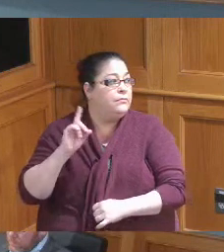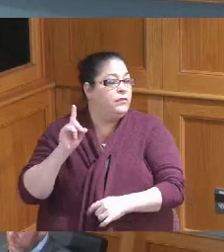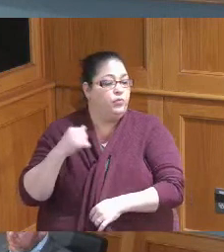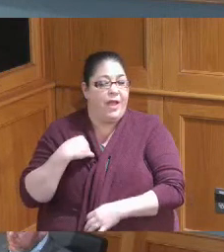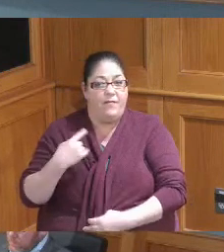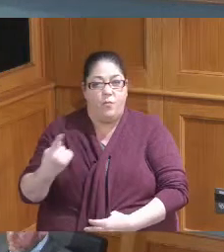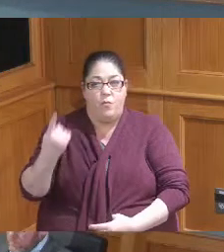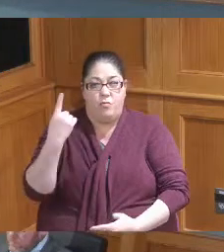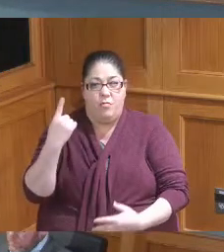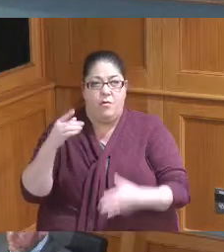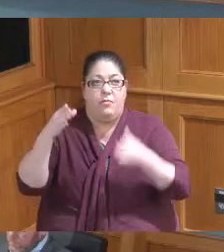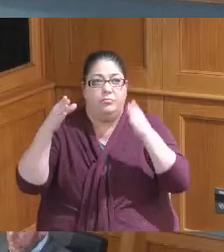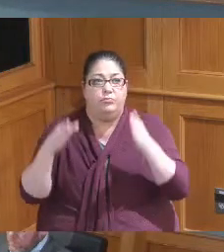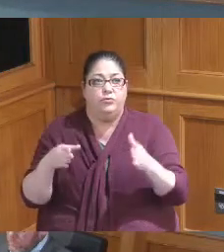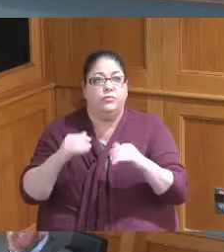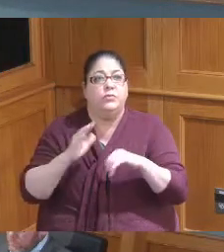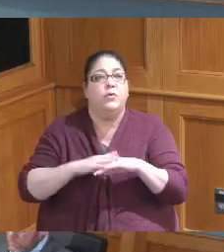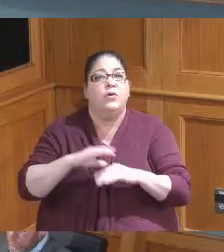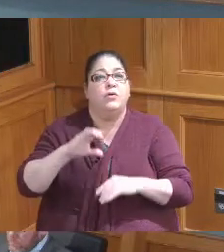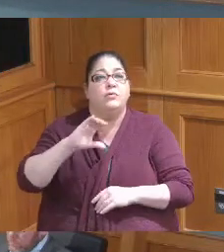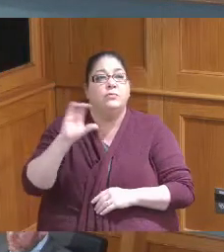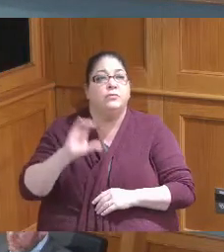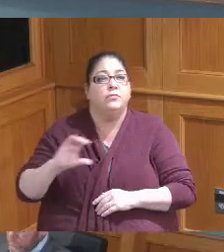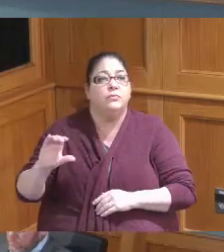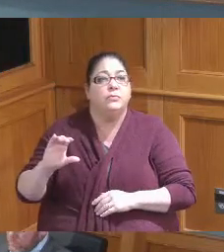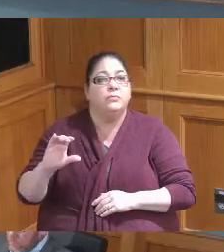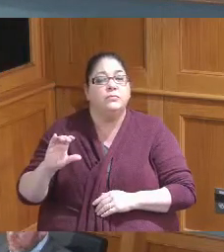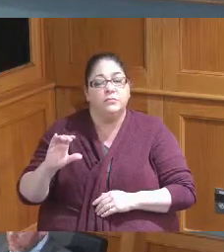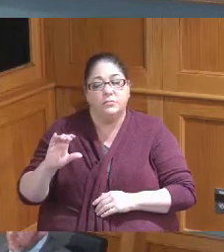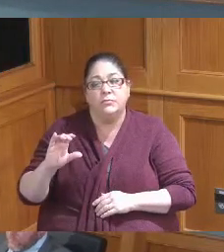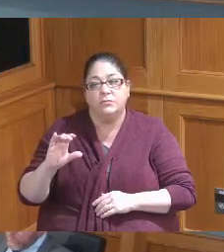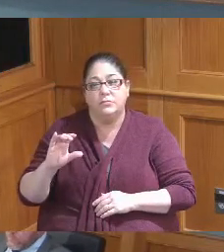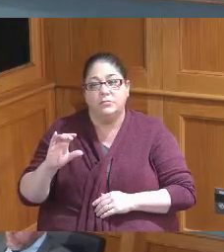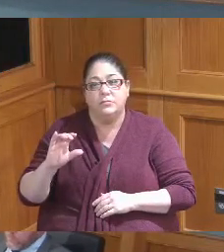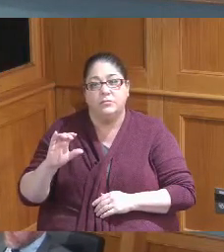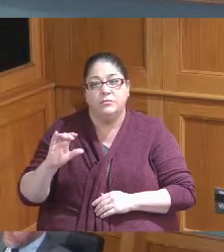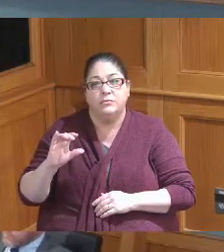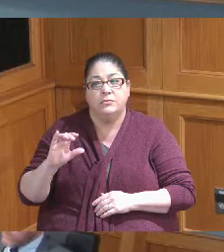we do have one speaker on this during this public hearing is Matthew